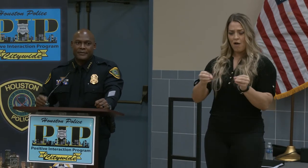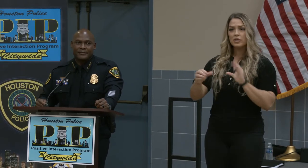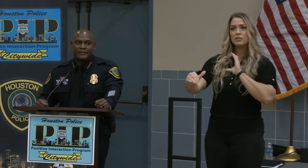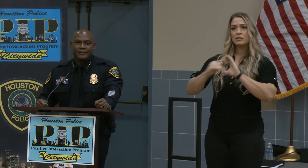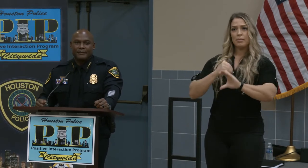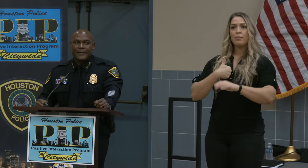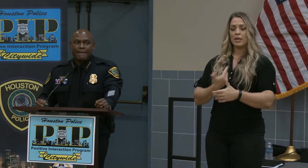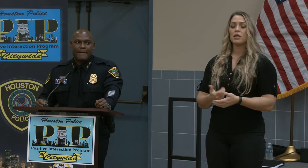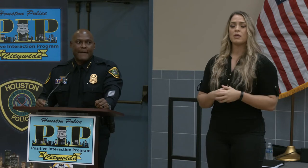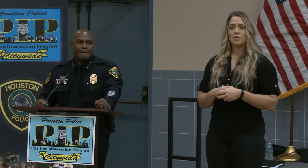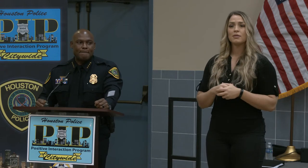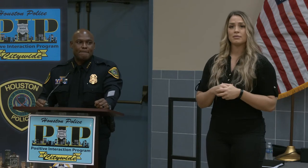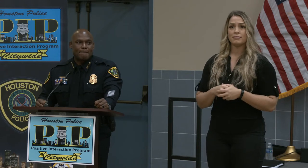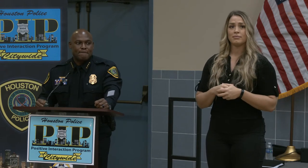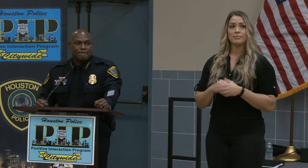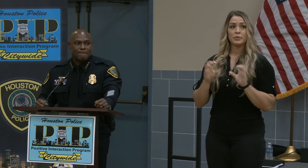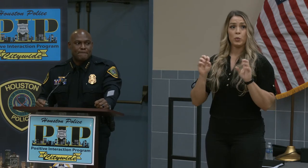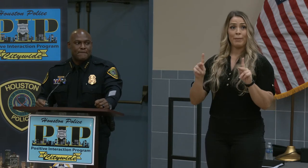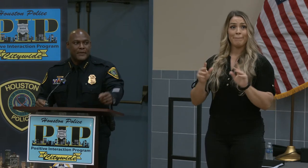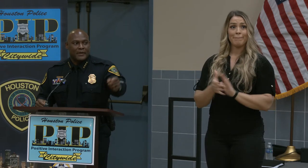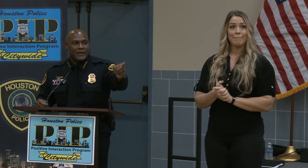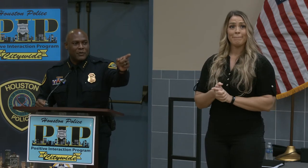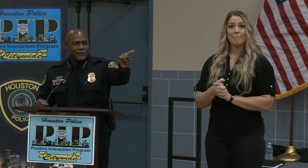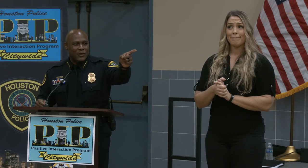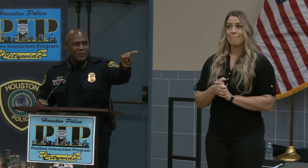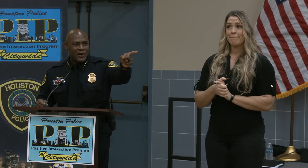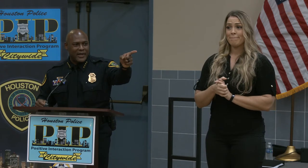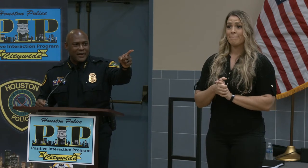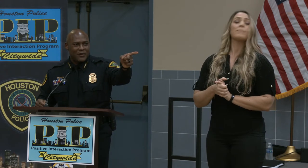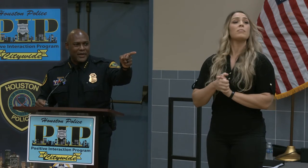Thank you. >> Chief Finner: One more hand over there?